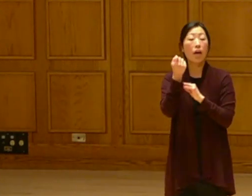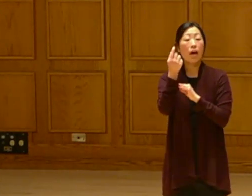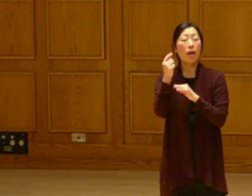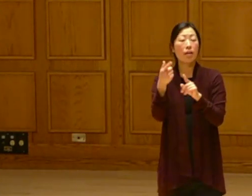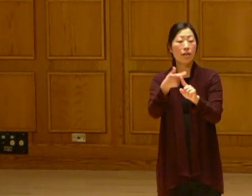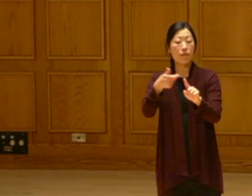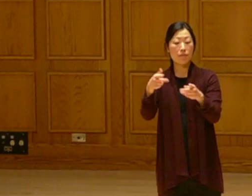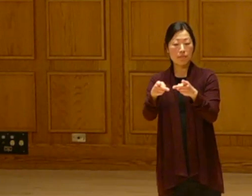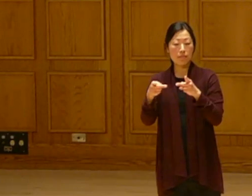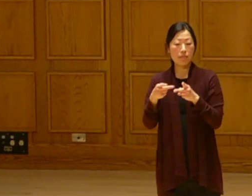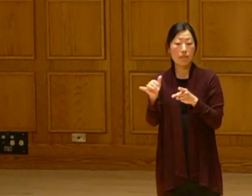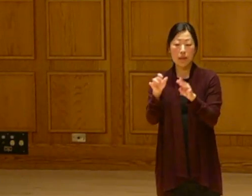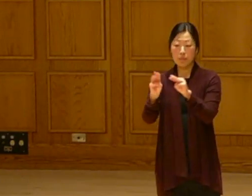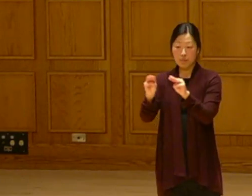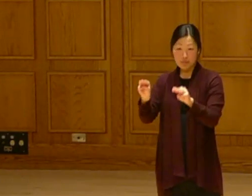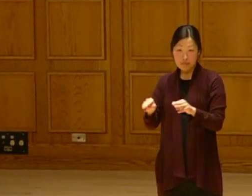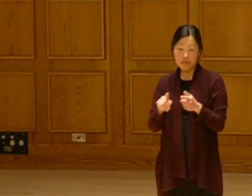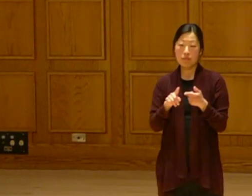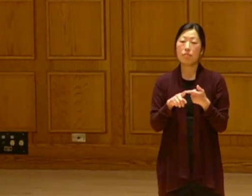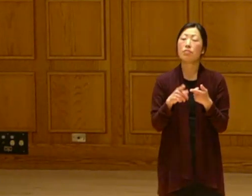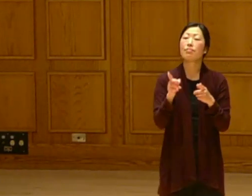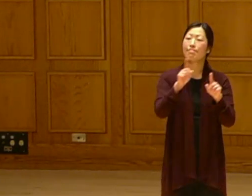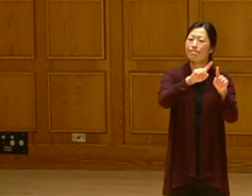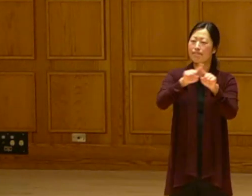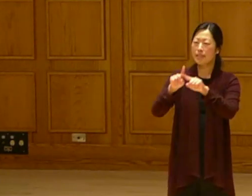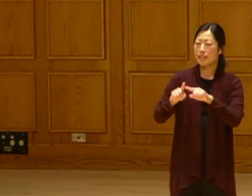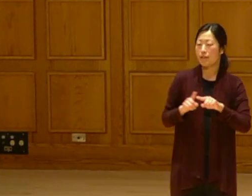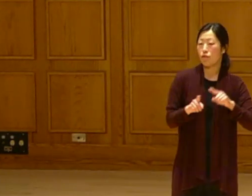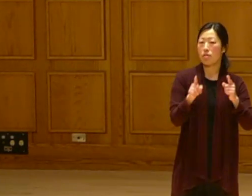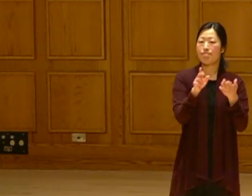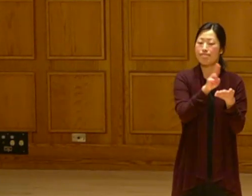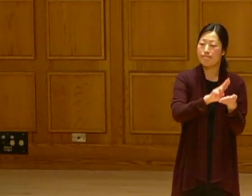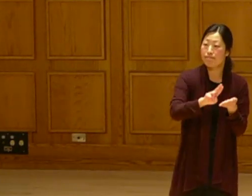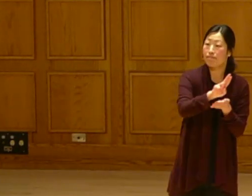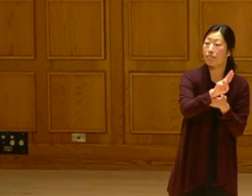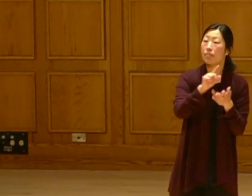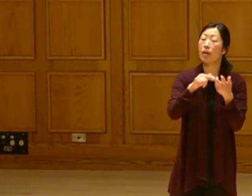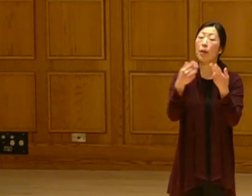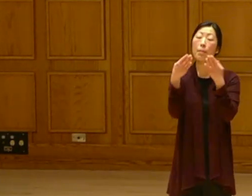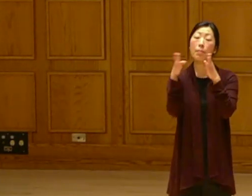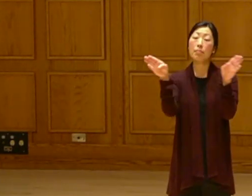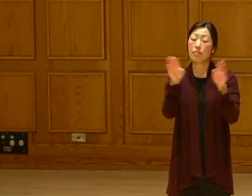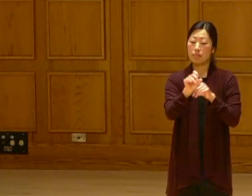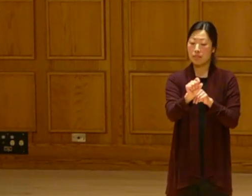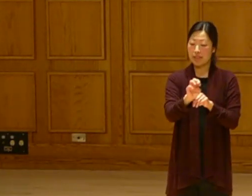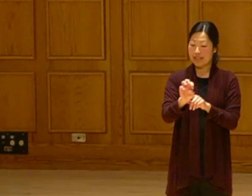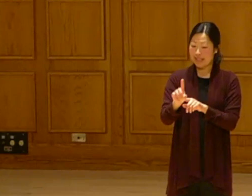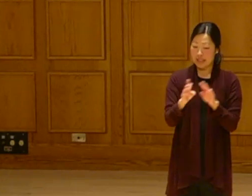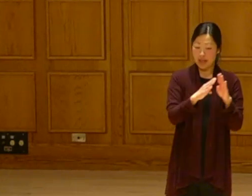The ancestral seeds are coming out of places like museums, institutions, and public seed houses and back into the home communities.